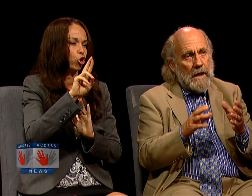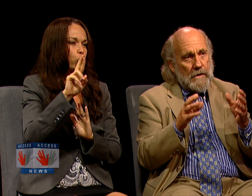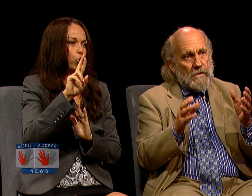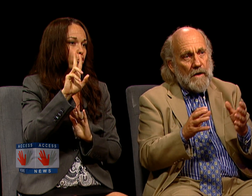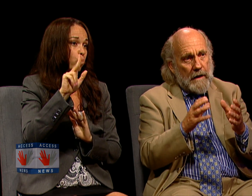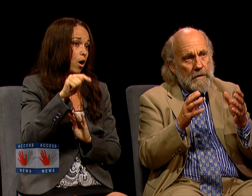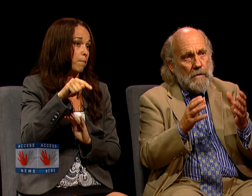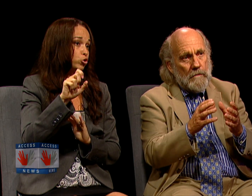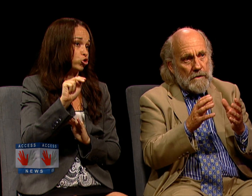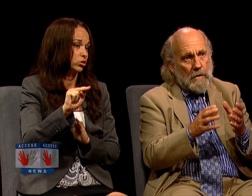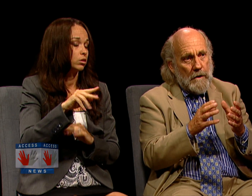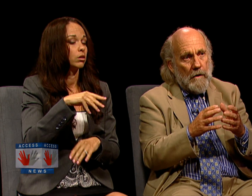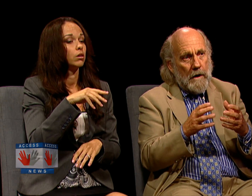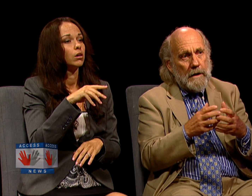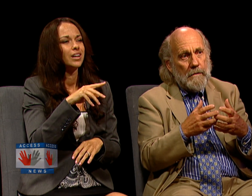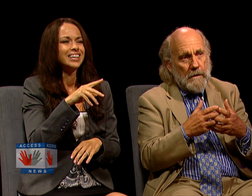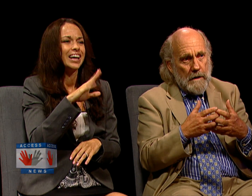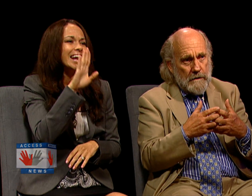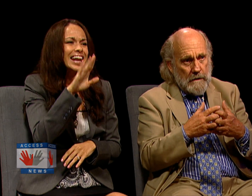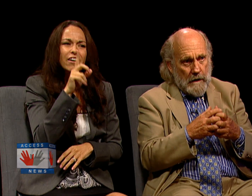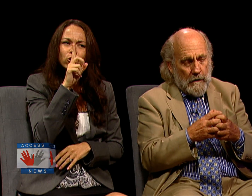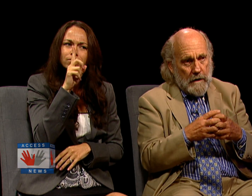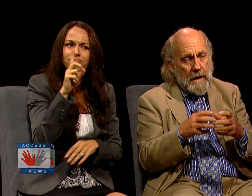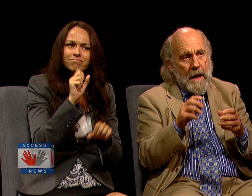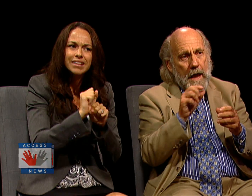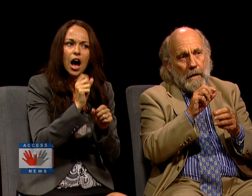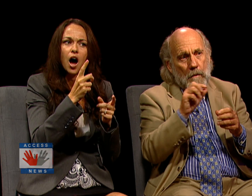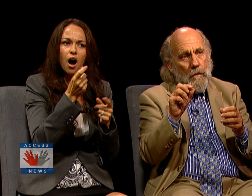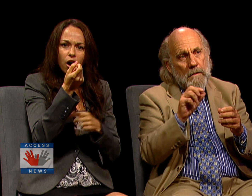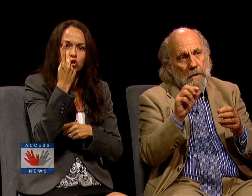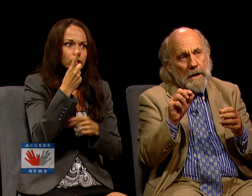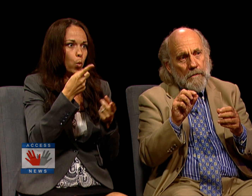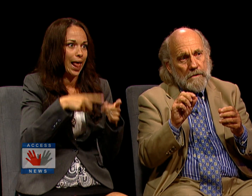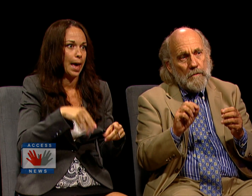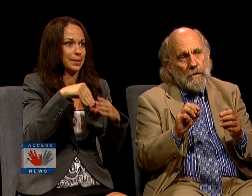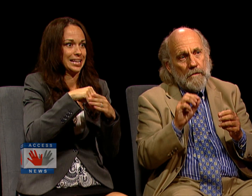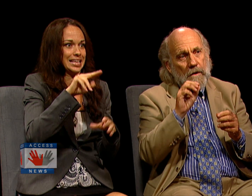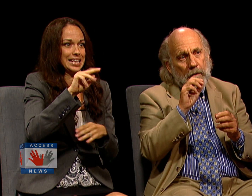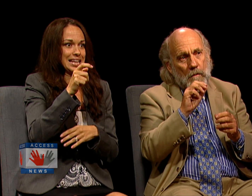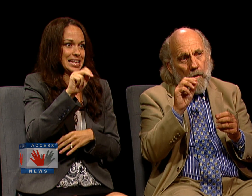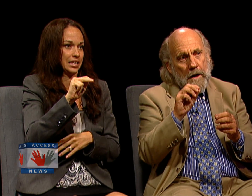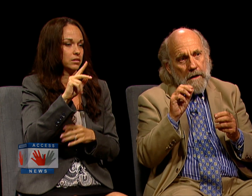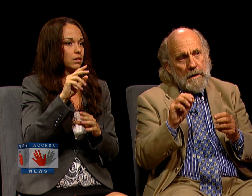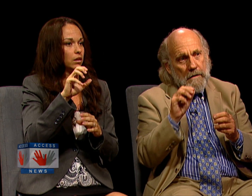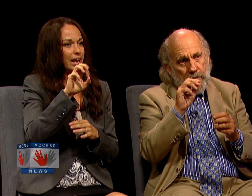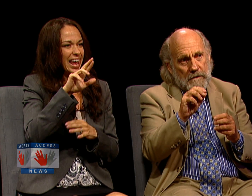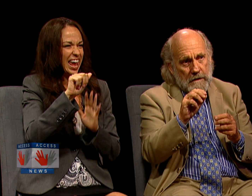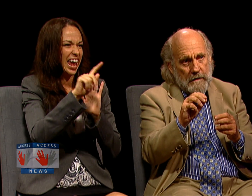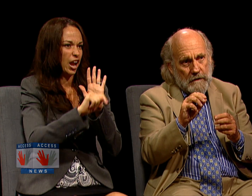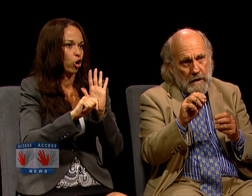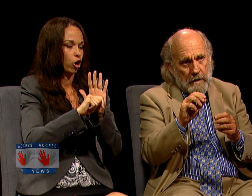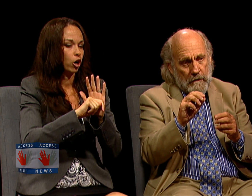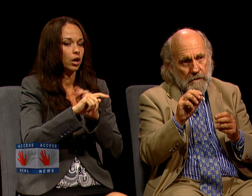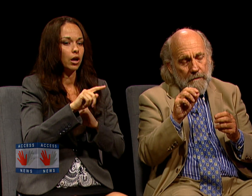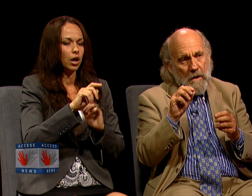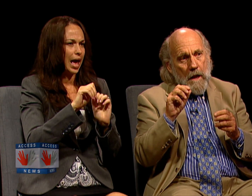EXACTLY WHAT WAS GOING ON IN THE NIXON ERA, AND THE WAY MONEY WAS MOVED AND THE WAY HE DECEIVED CONGRESS.